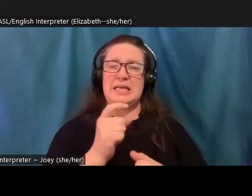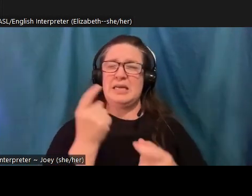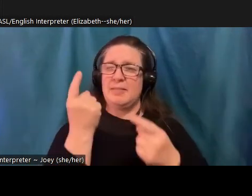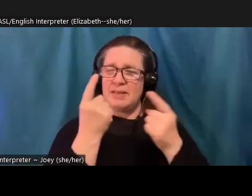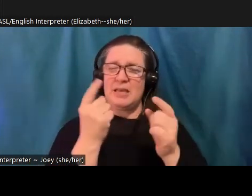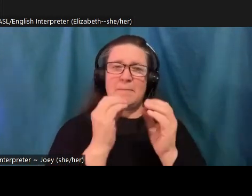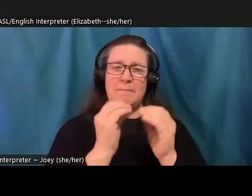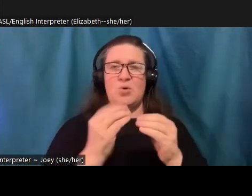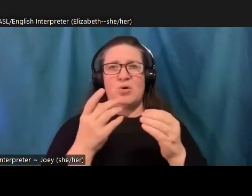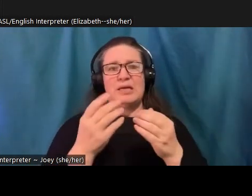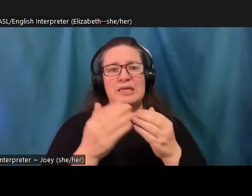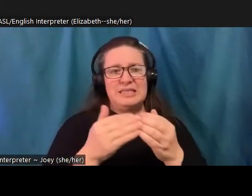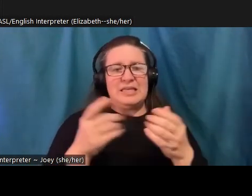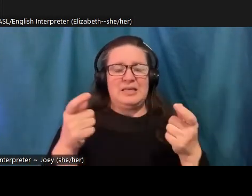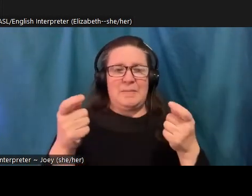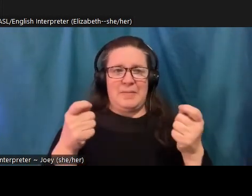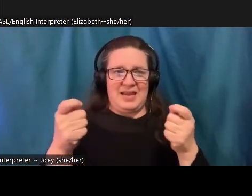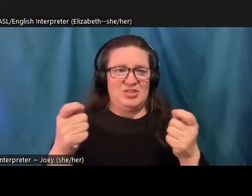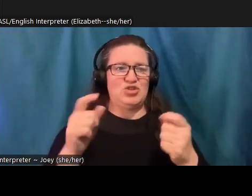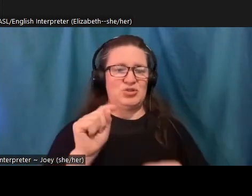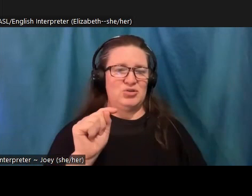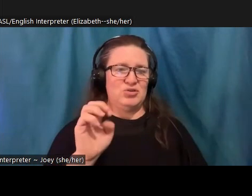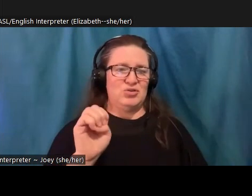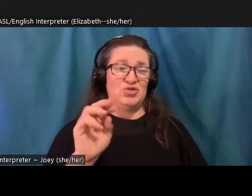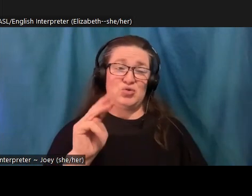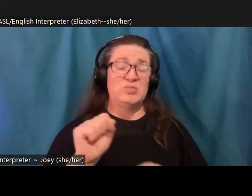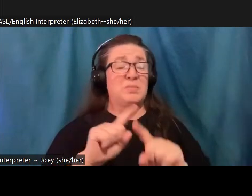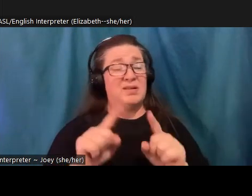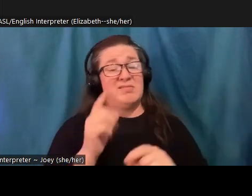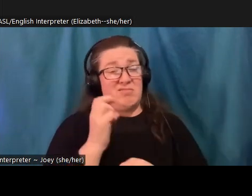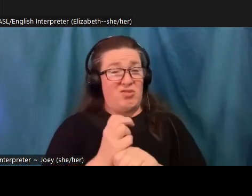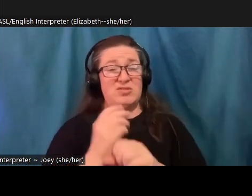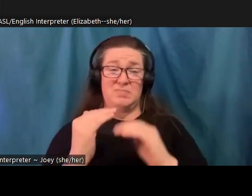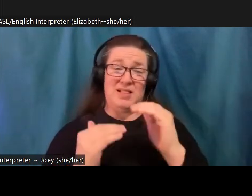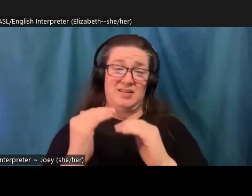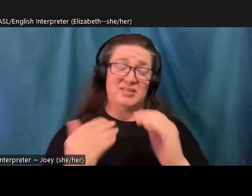terms, but it's a hard balancing act. Yeah. Awesome. And I